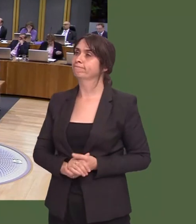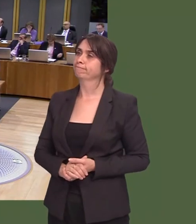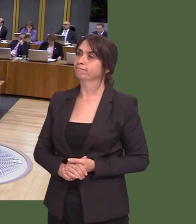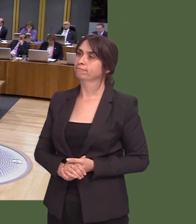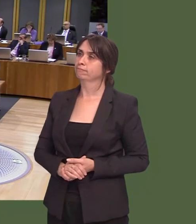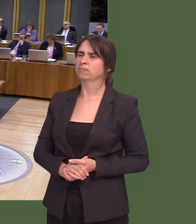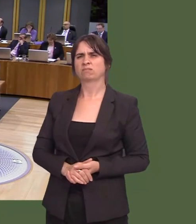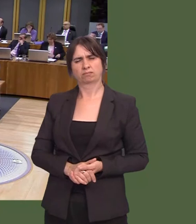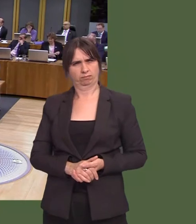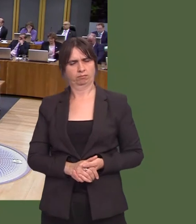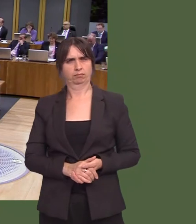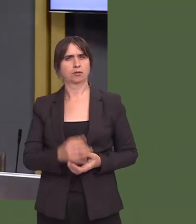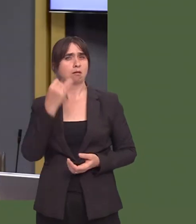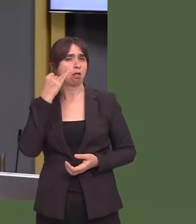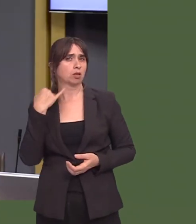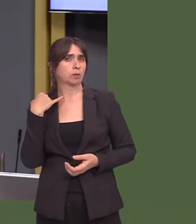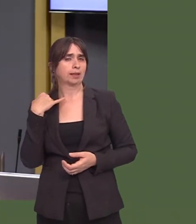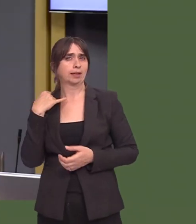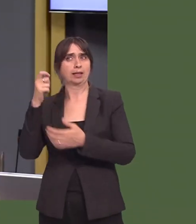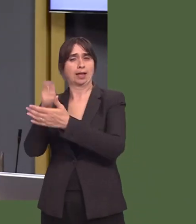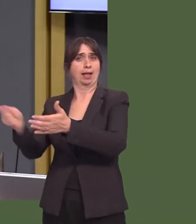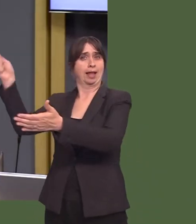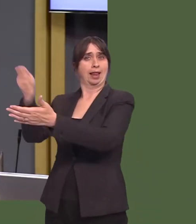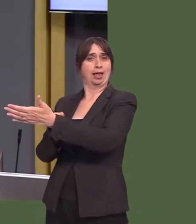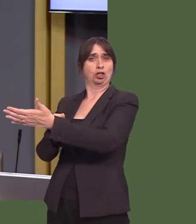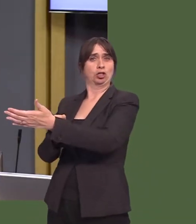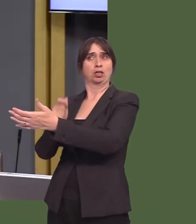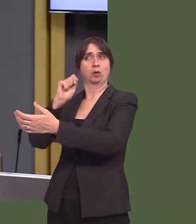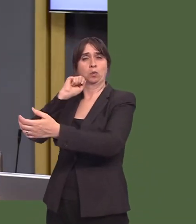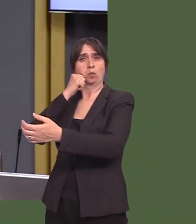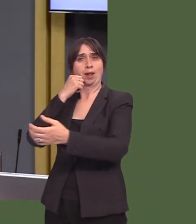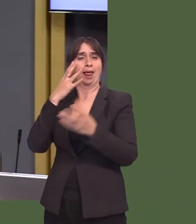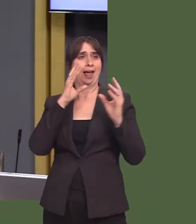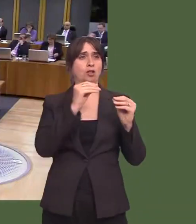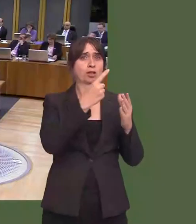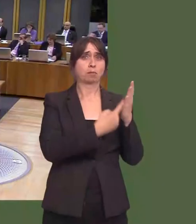DU yr wythnos ddiwethaf ar bolisi addysg Llywodraeth Cymru? OAQ(5)0657(FM) Carwyn Jones: Education is devolved, and our